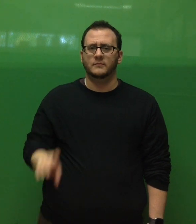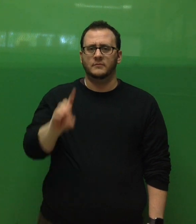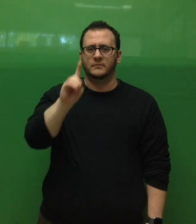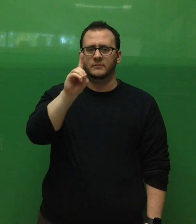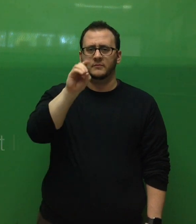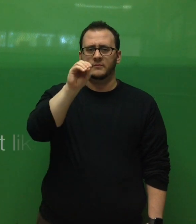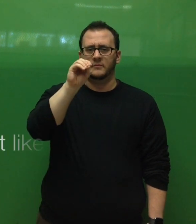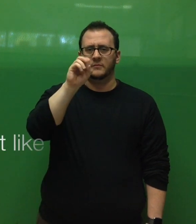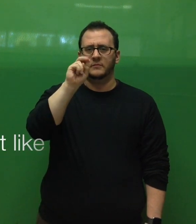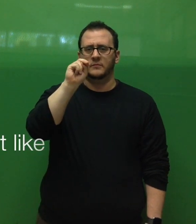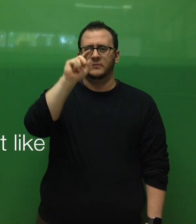don't like